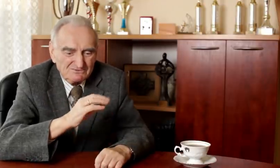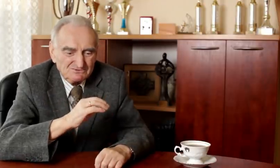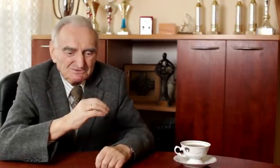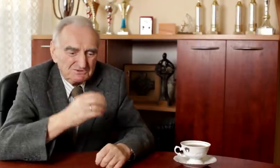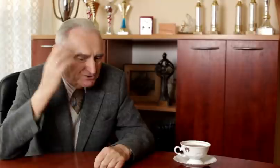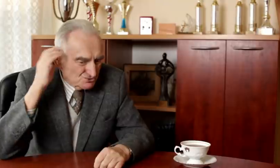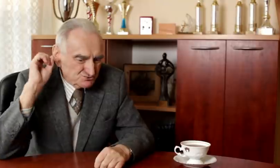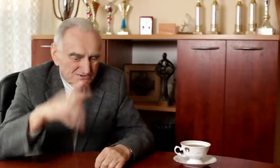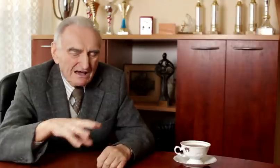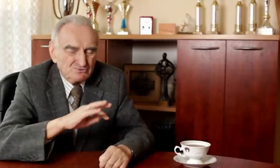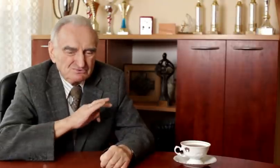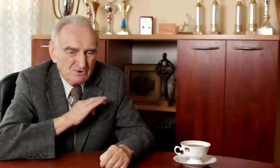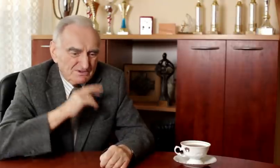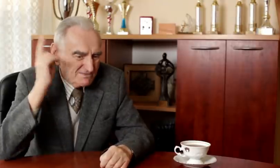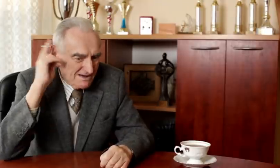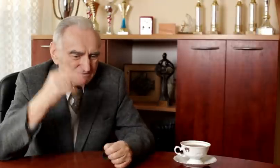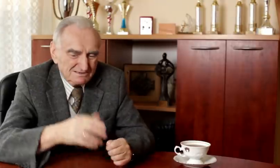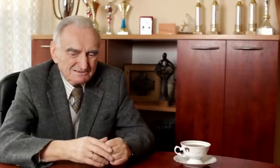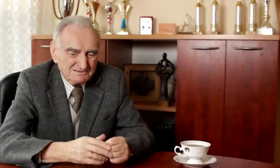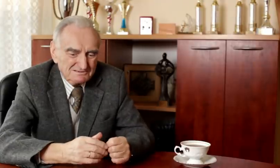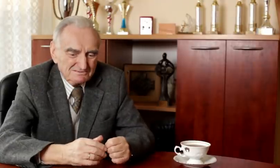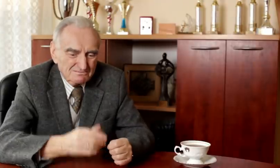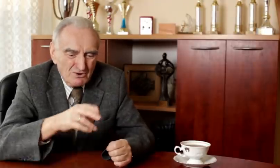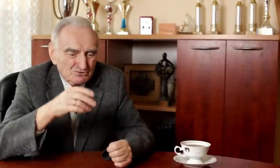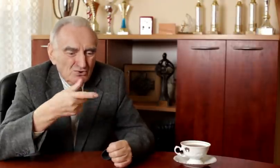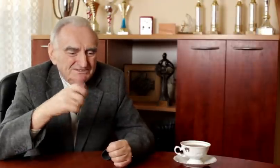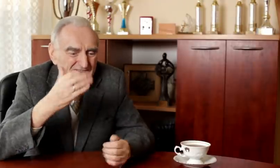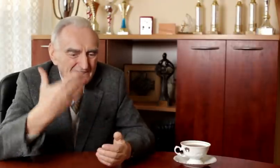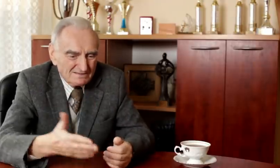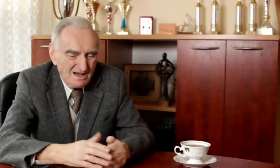Many of them rejected CI because it did nothing good.